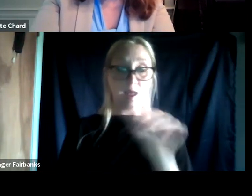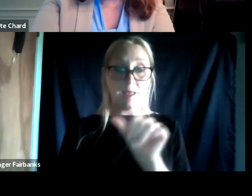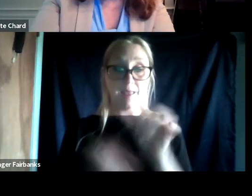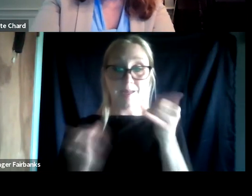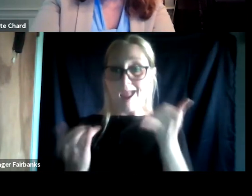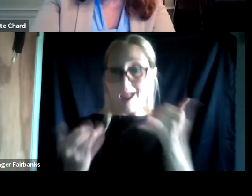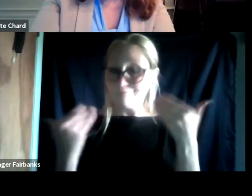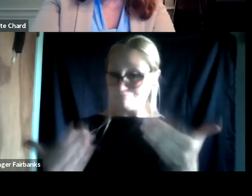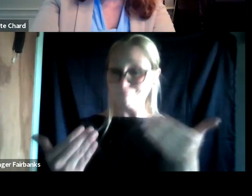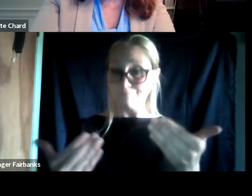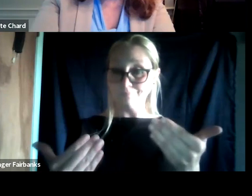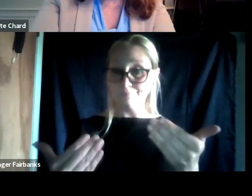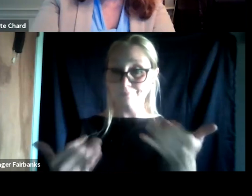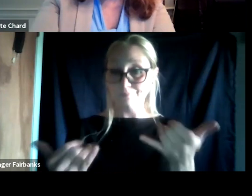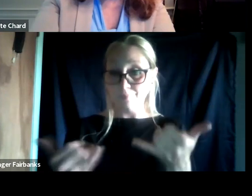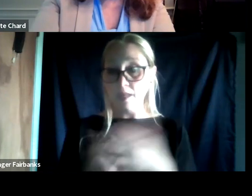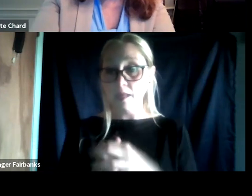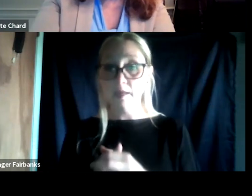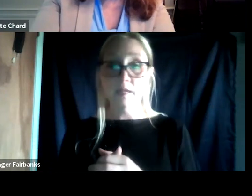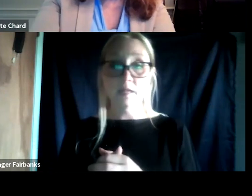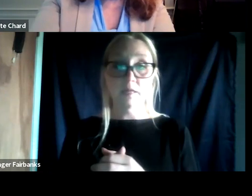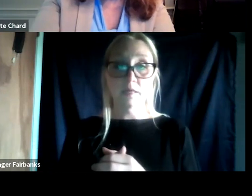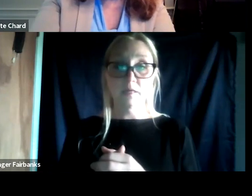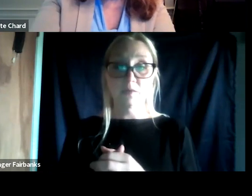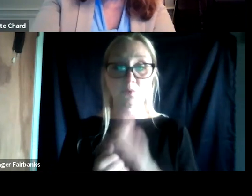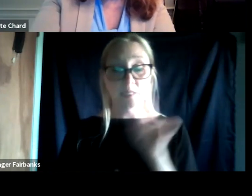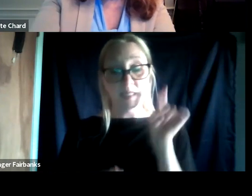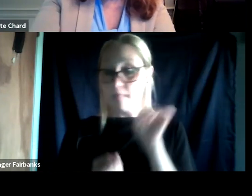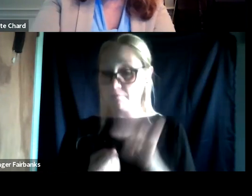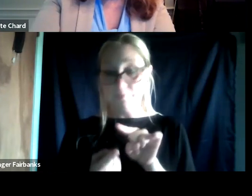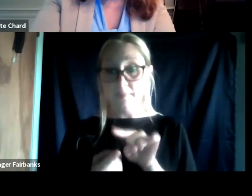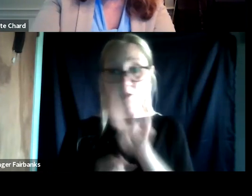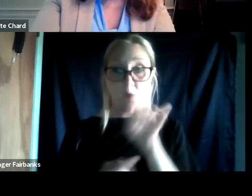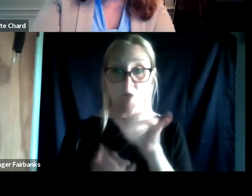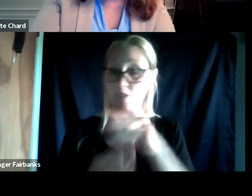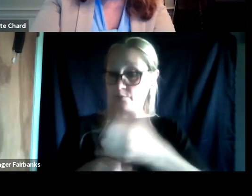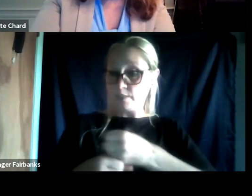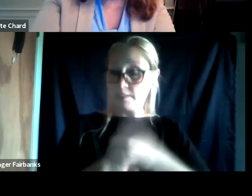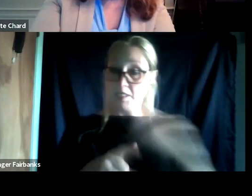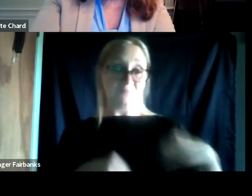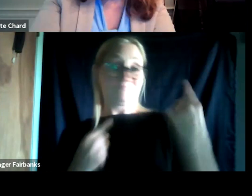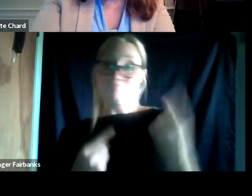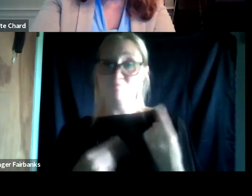and I would say this is the fewest questions I've ever received on a webinar.